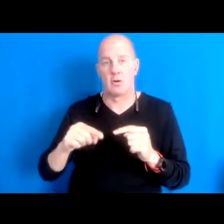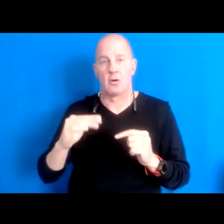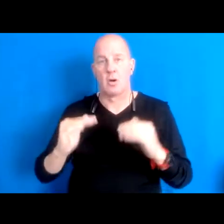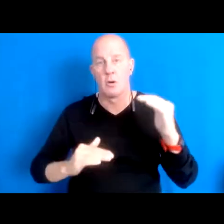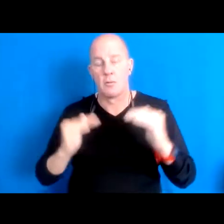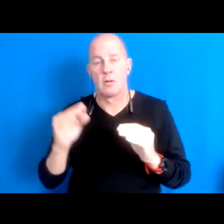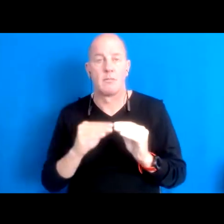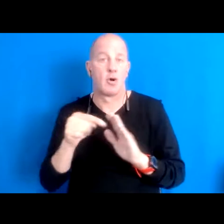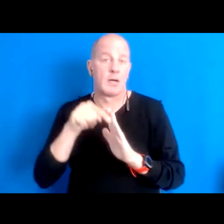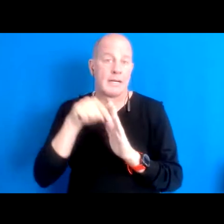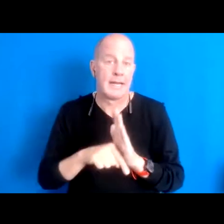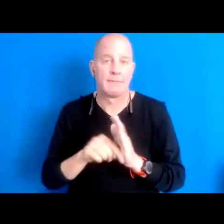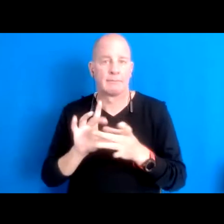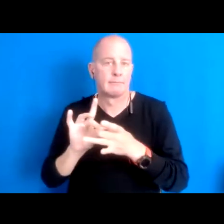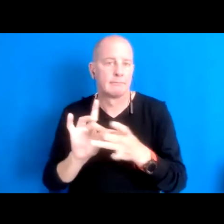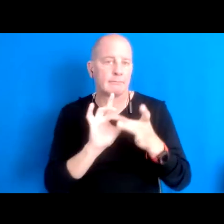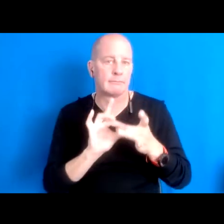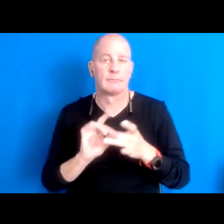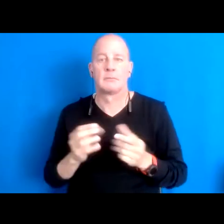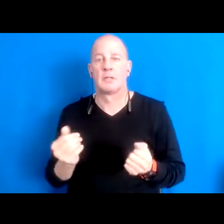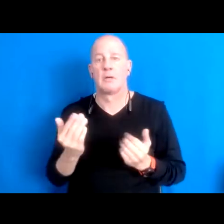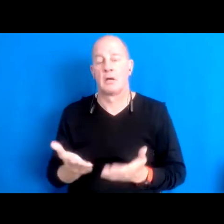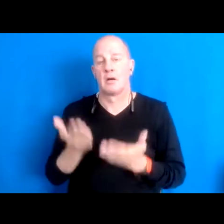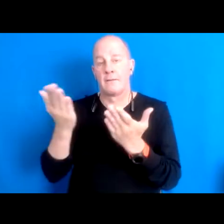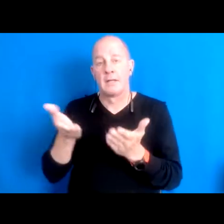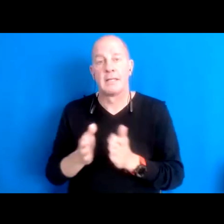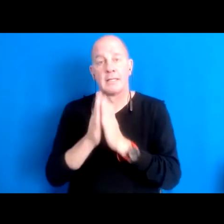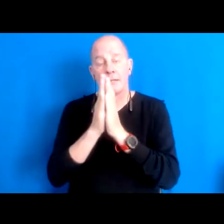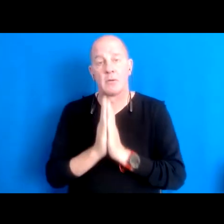16:13:36 And so I'm offering this this prayer, you know that the song that came through in